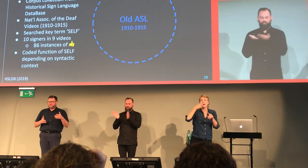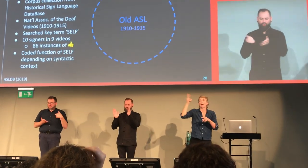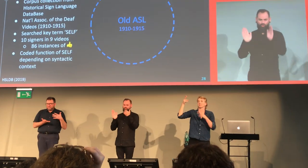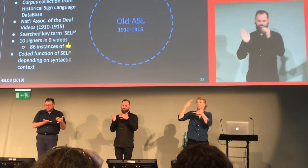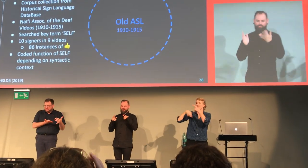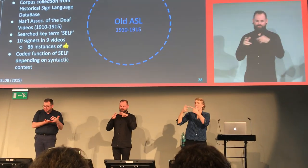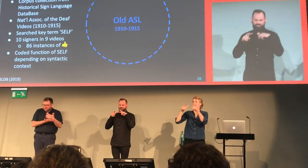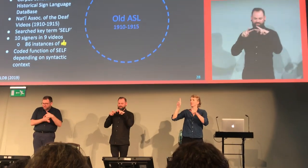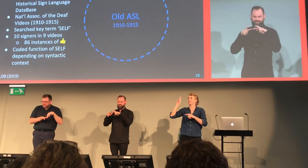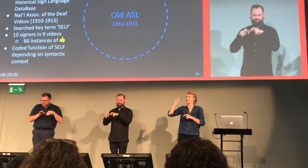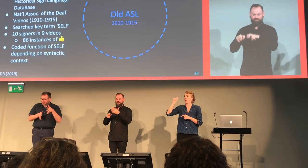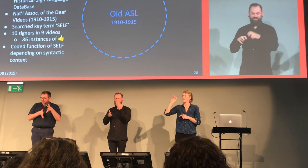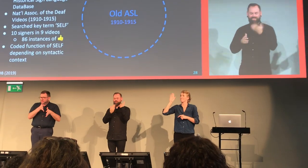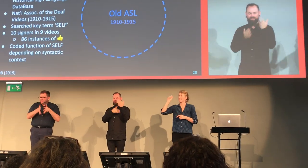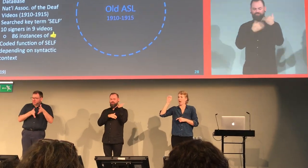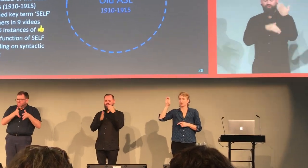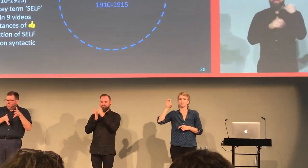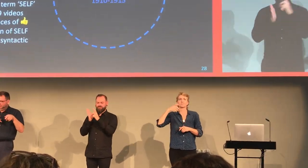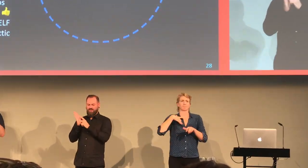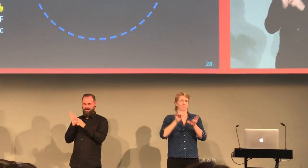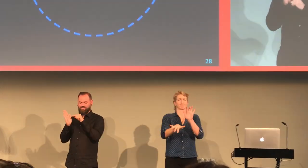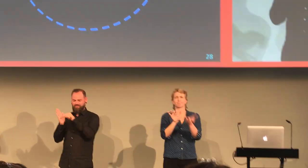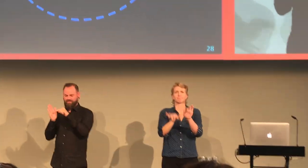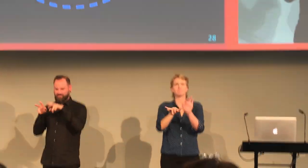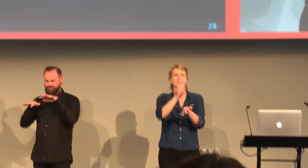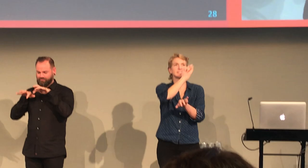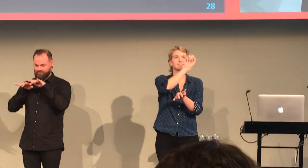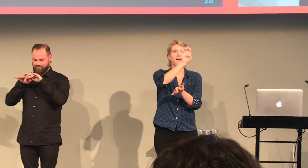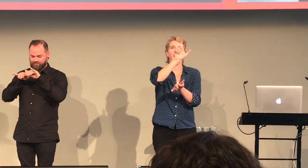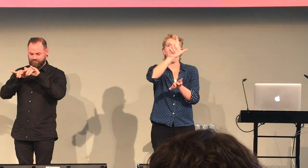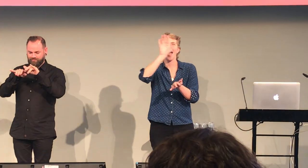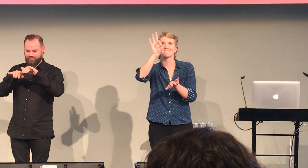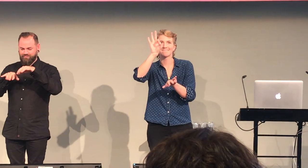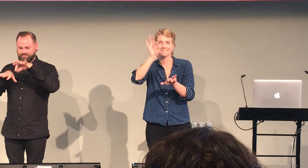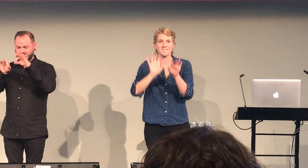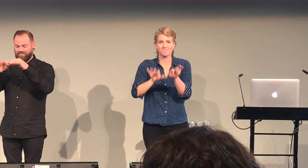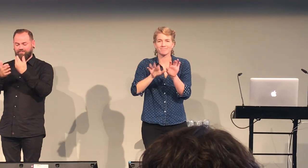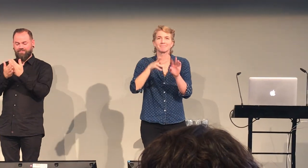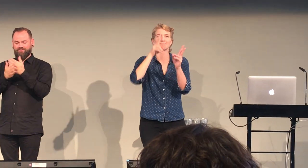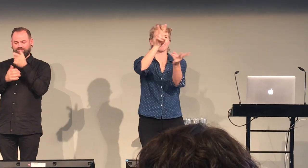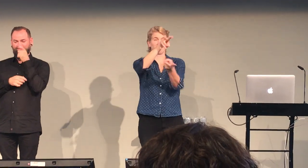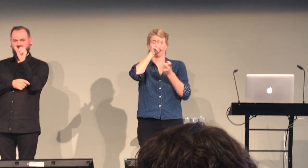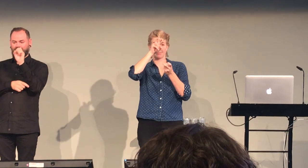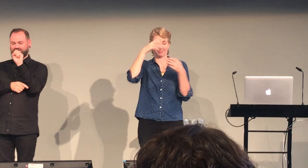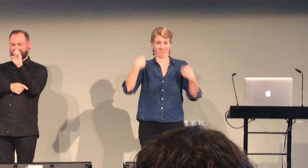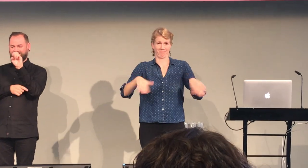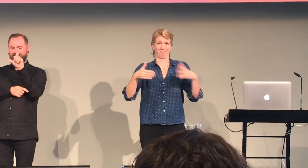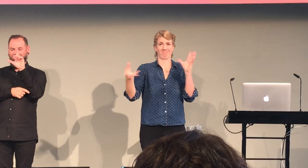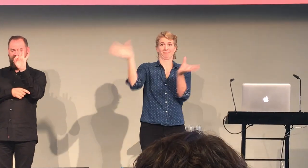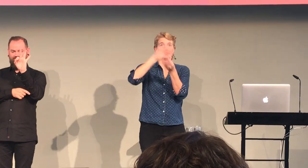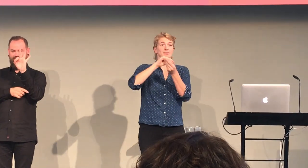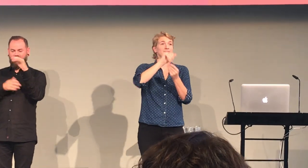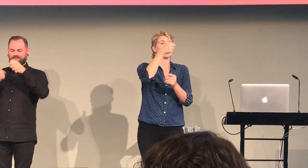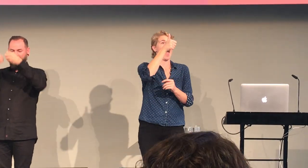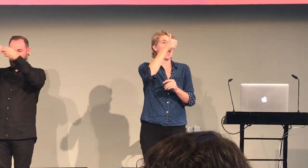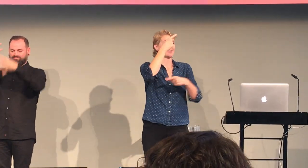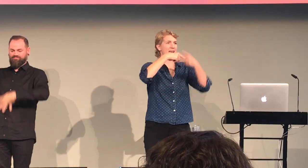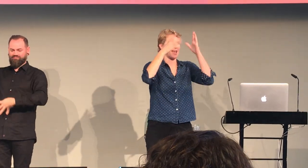in our corpus, we use the Historical Sign DataBase and we did a keyword search for "self."